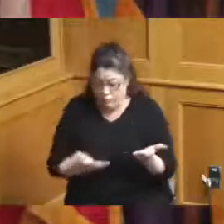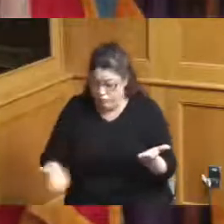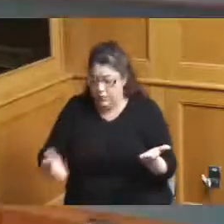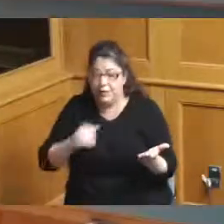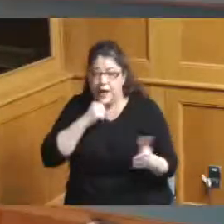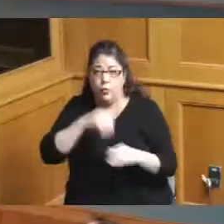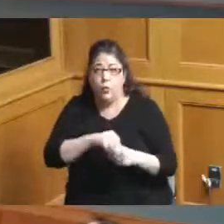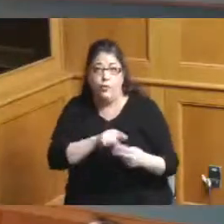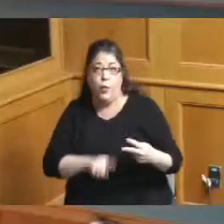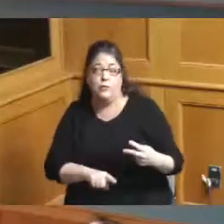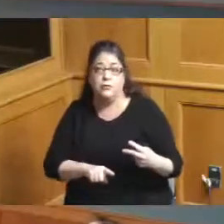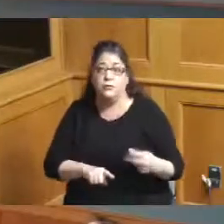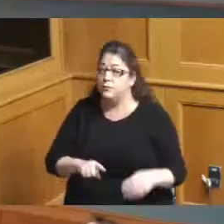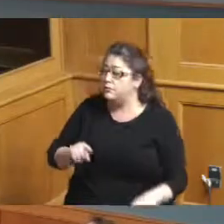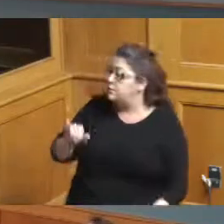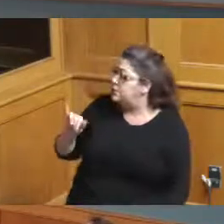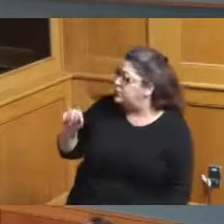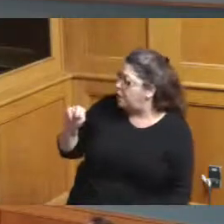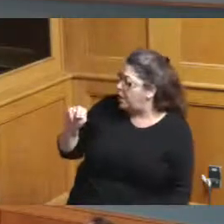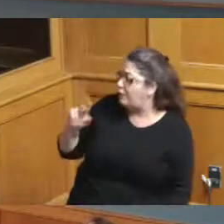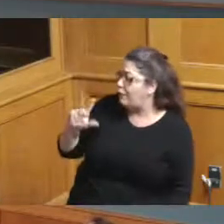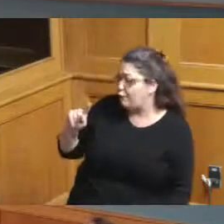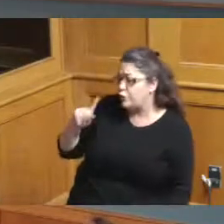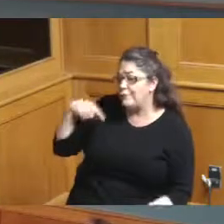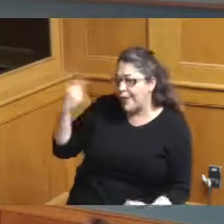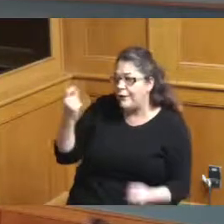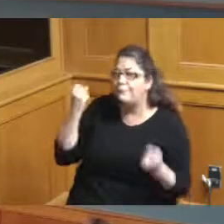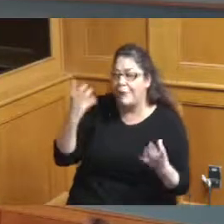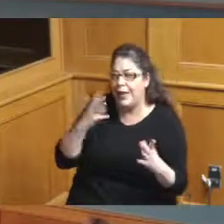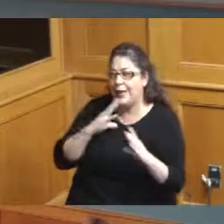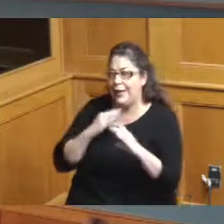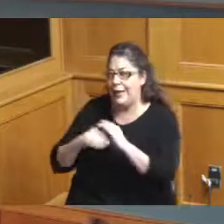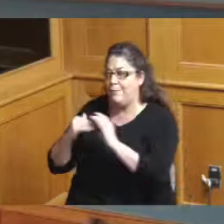31st has been in a lot of our emails so I don't know maybe we need to check your emails oh yeah